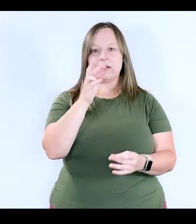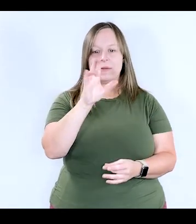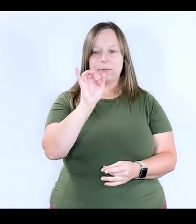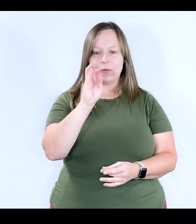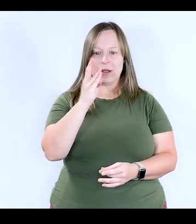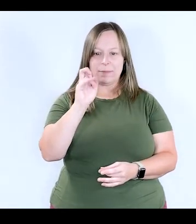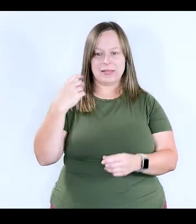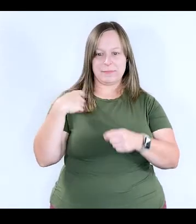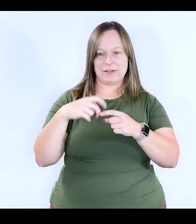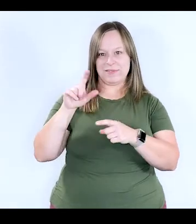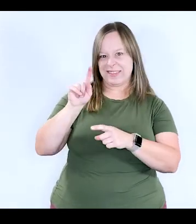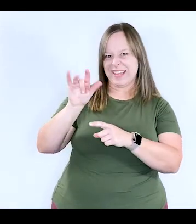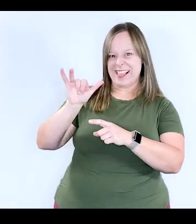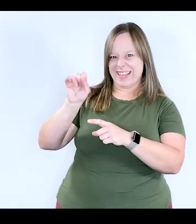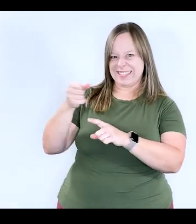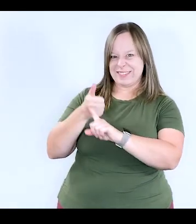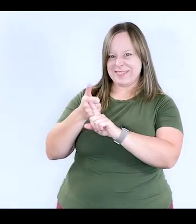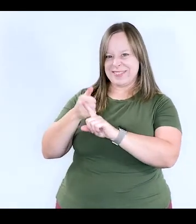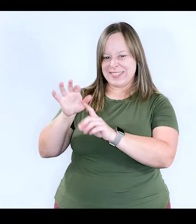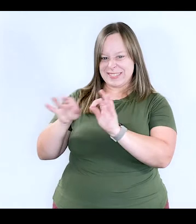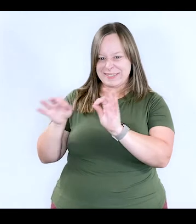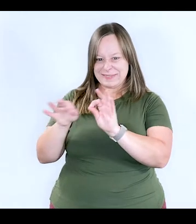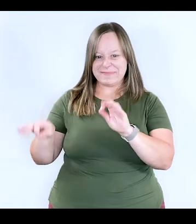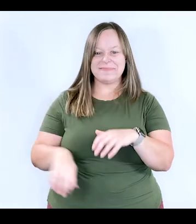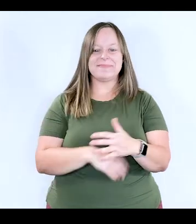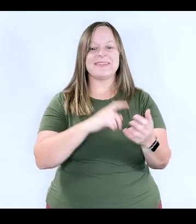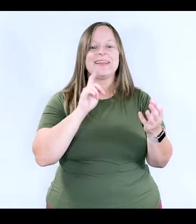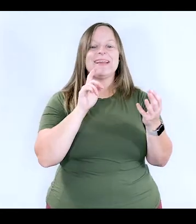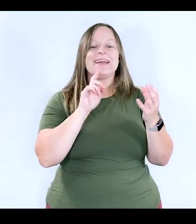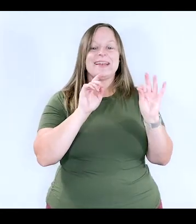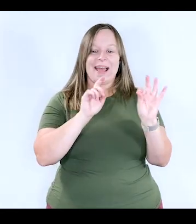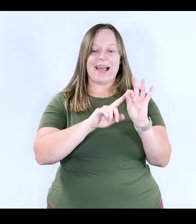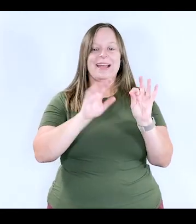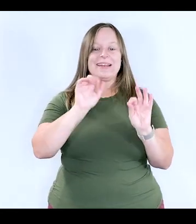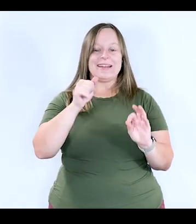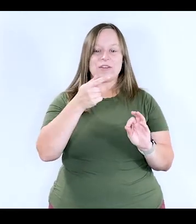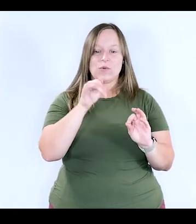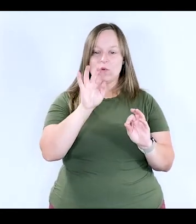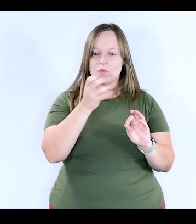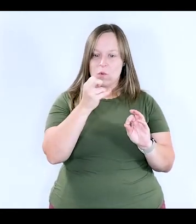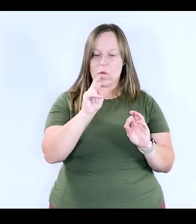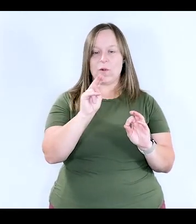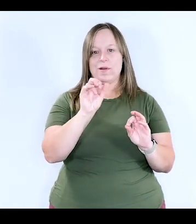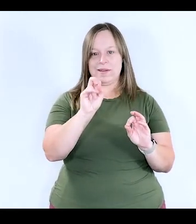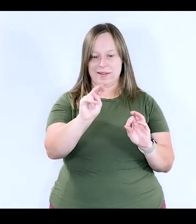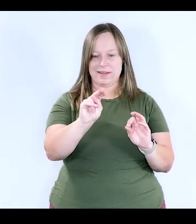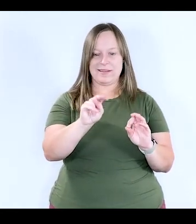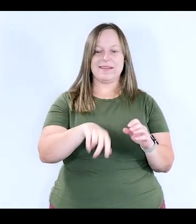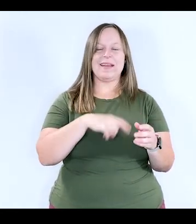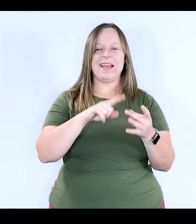We have Caribbean Spanish, which is Talia's Spanish. We have Equatoguinean Spanish.